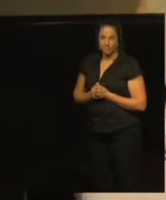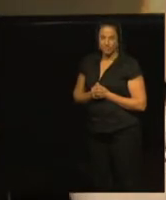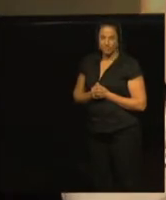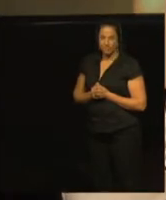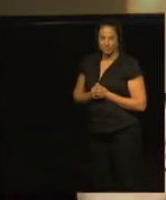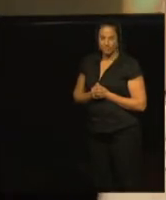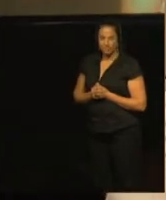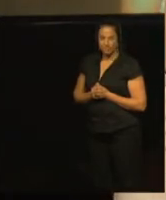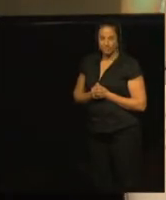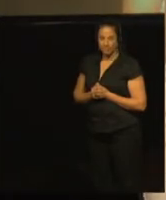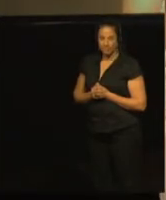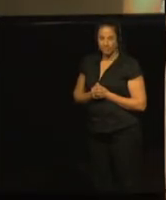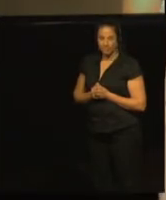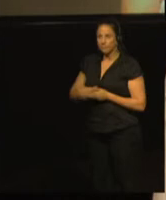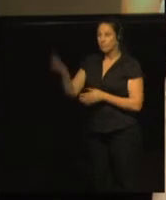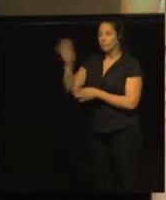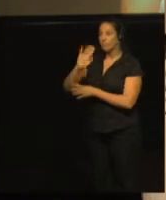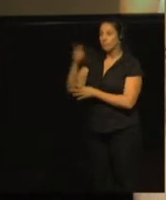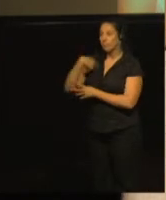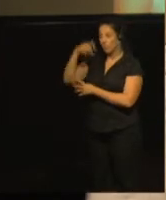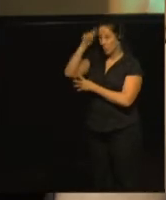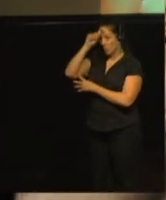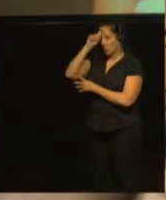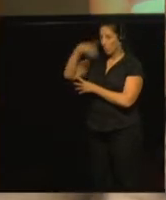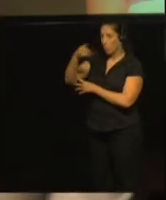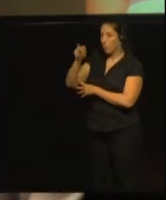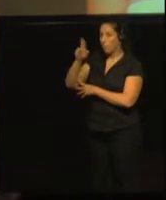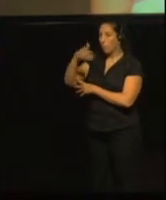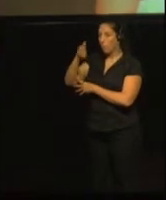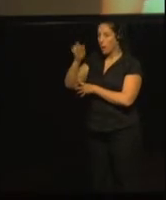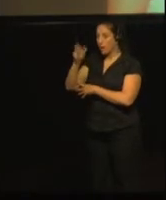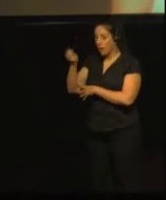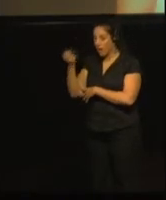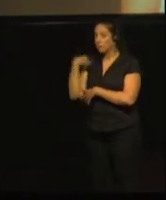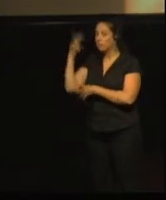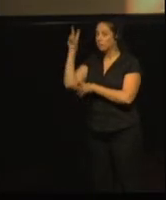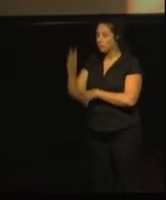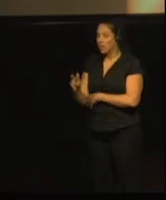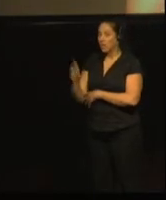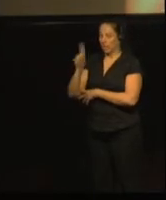Hello. My name is Barbara, and I am from Austria too.